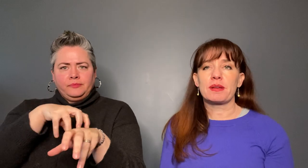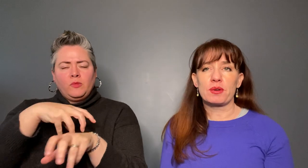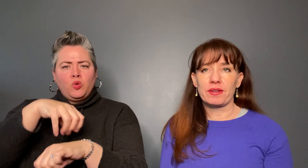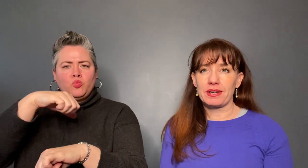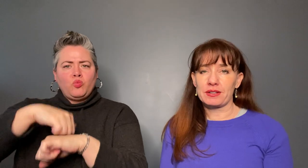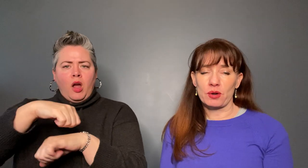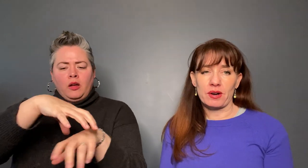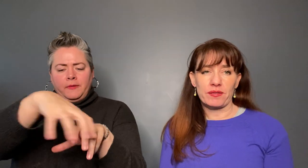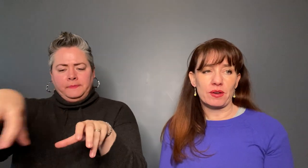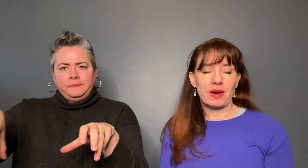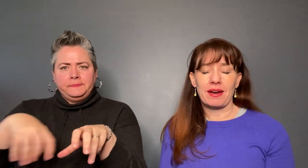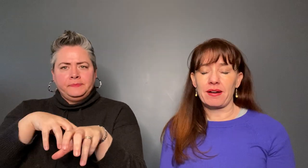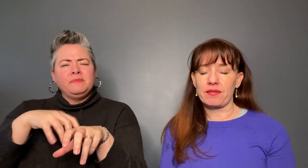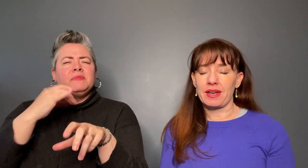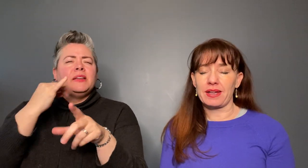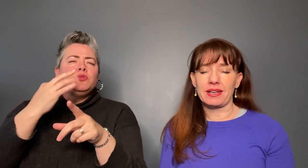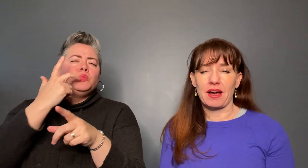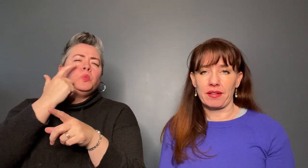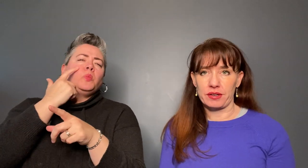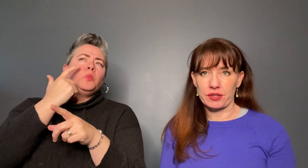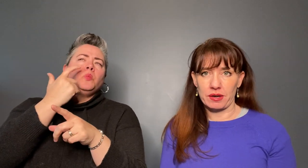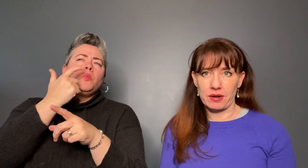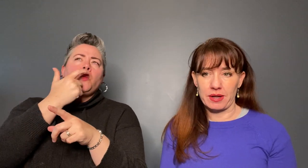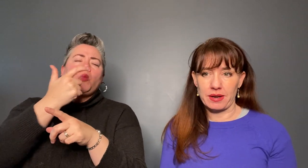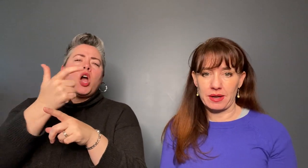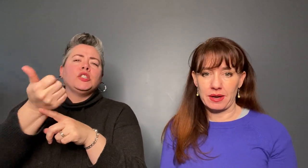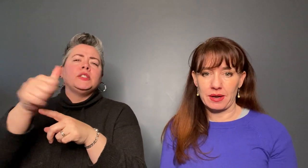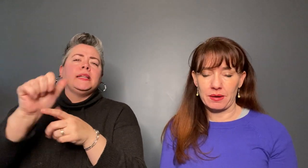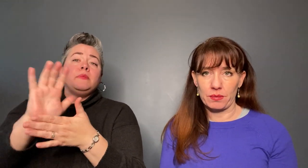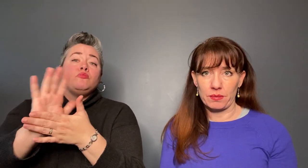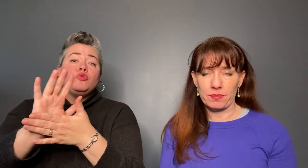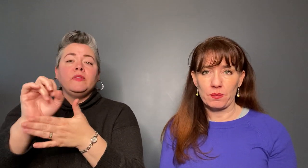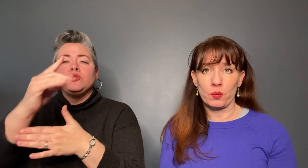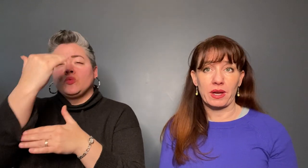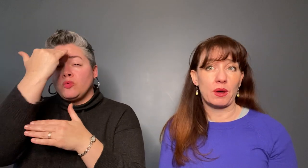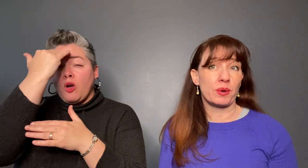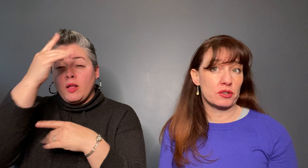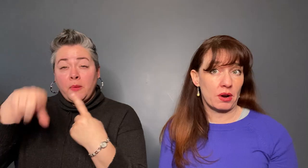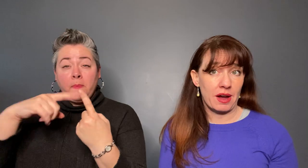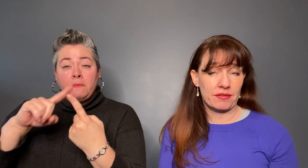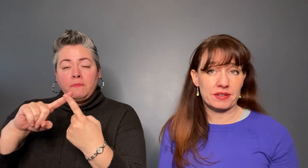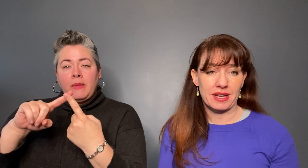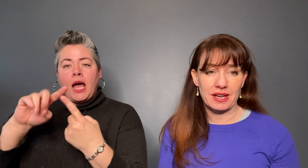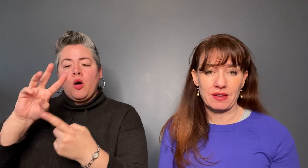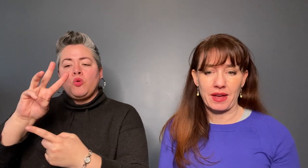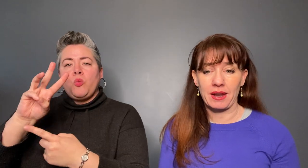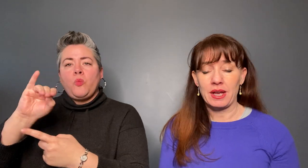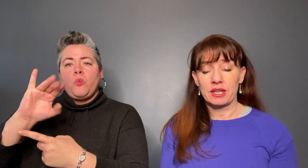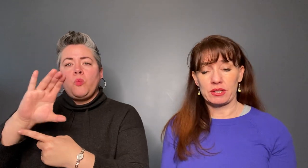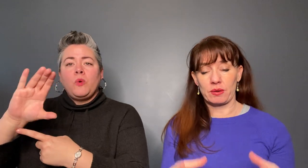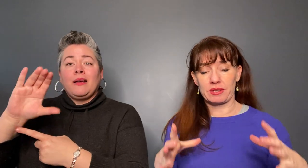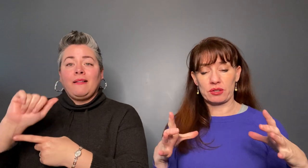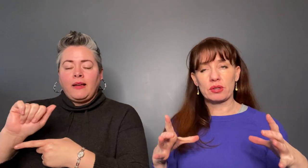movies or if you have any knowledge on Wicca witchcraft, a circle